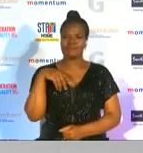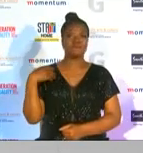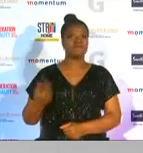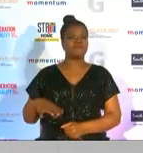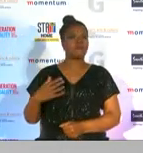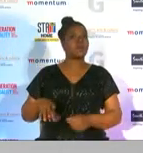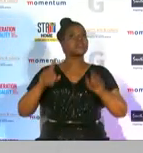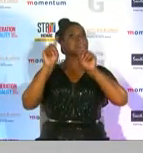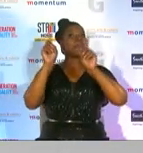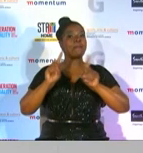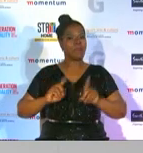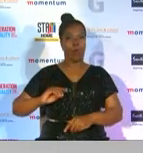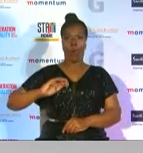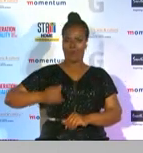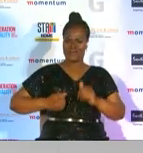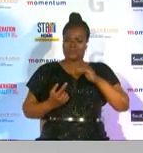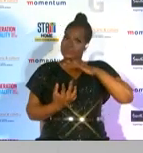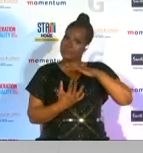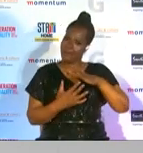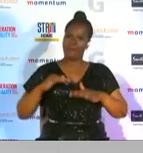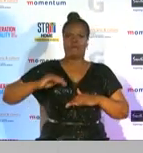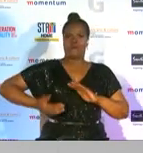of sport and inspiring women to continue believing